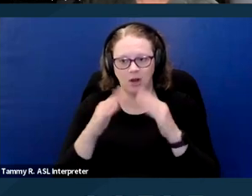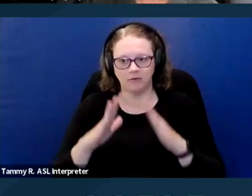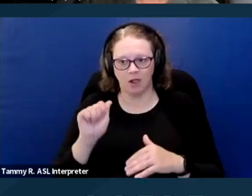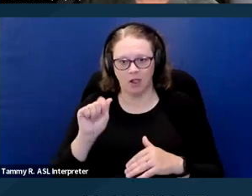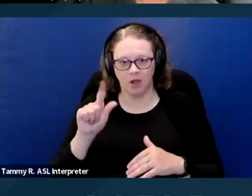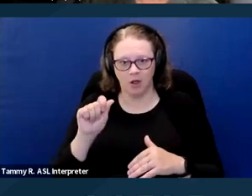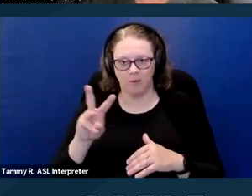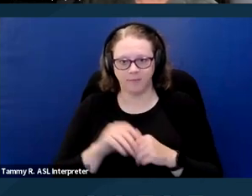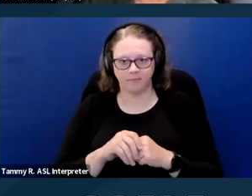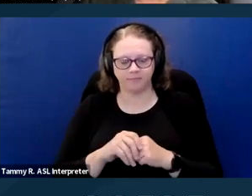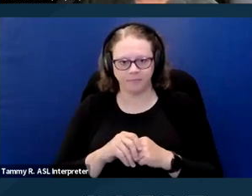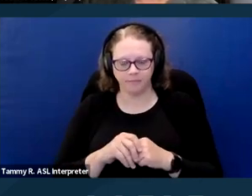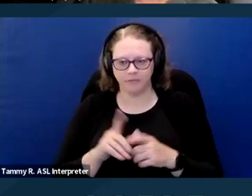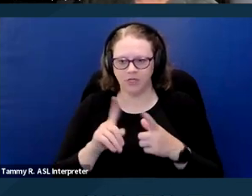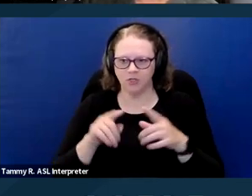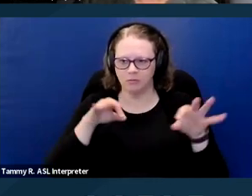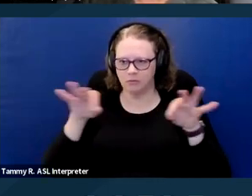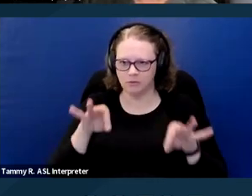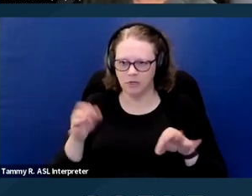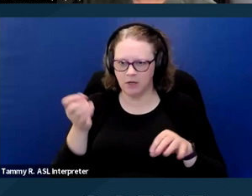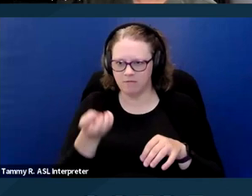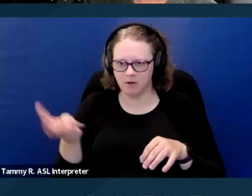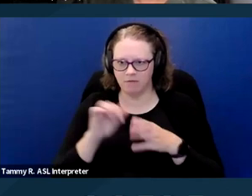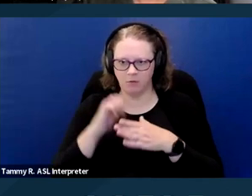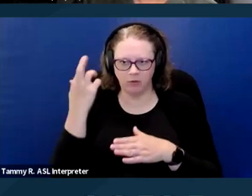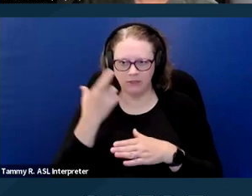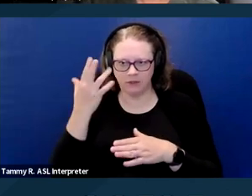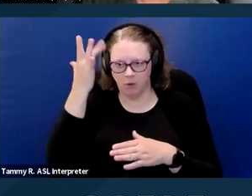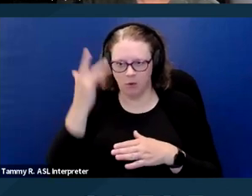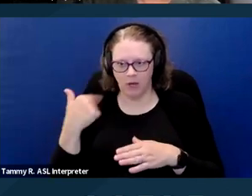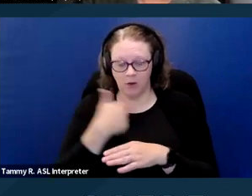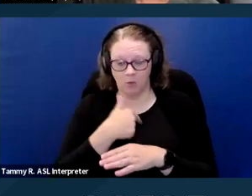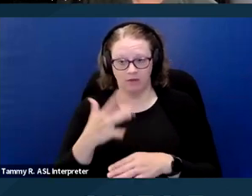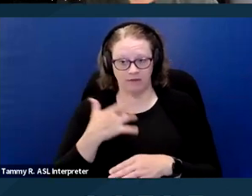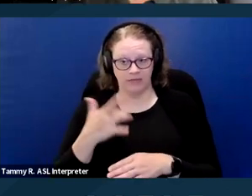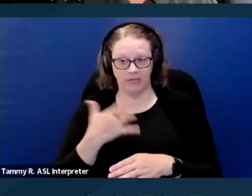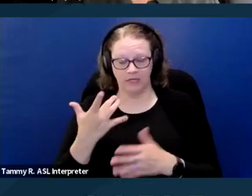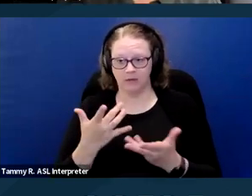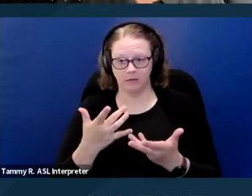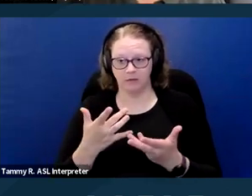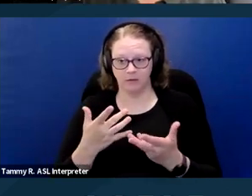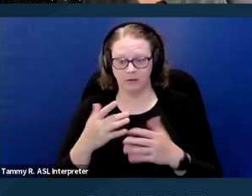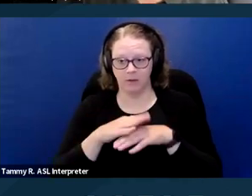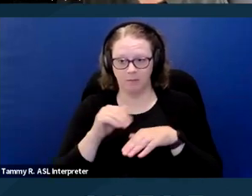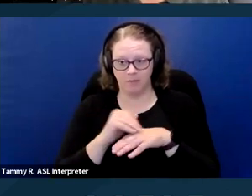And just to go over a couple of the reasons why we believe that requiring pet screening